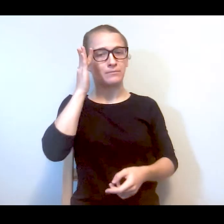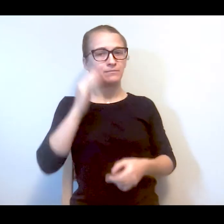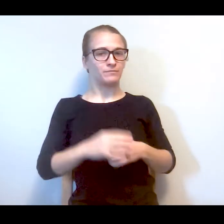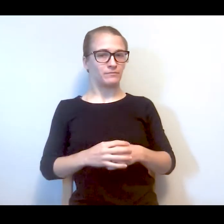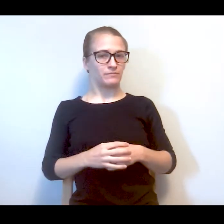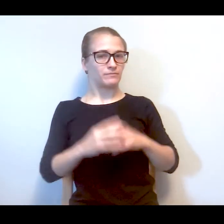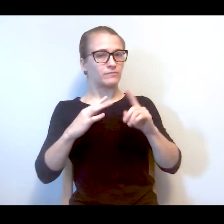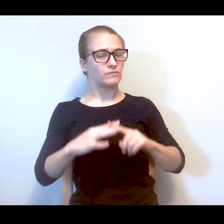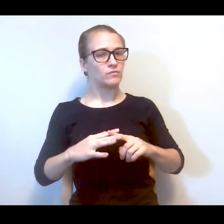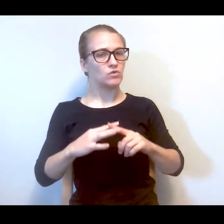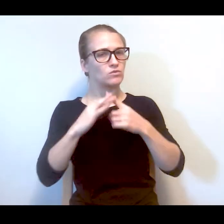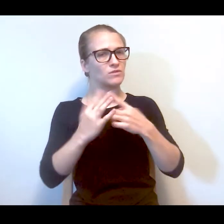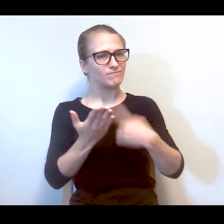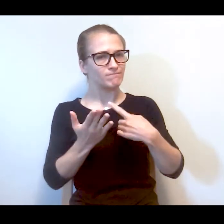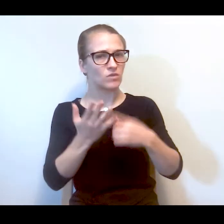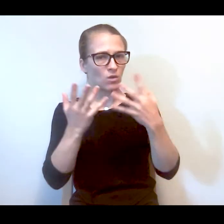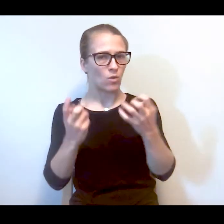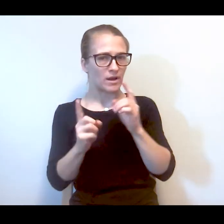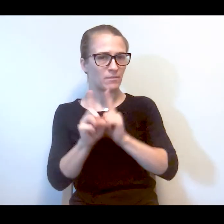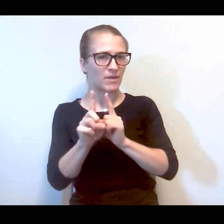And you talked about wanting the mentors